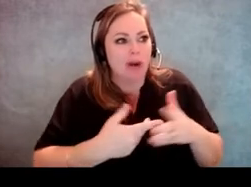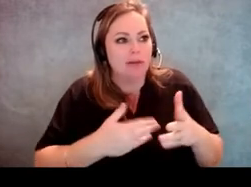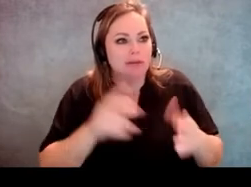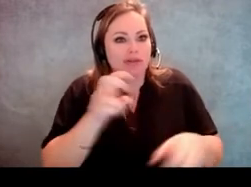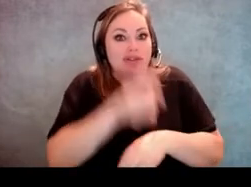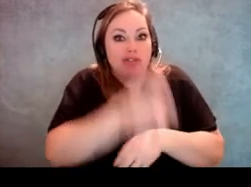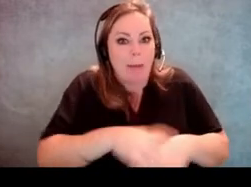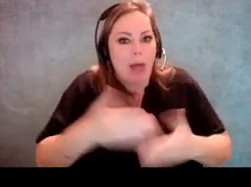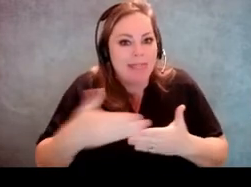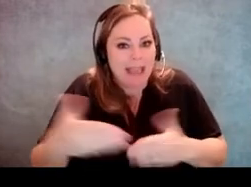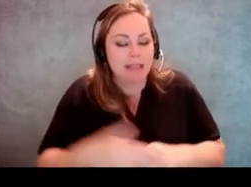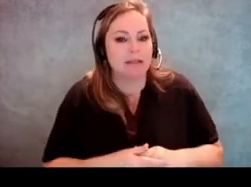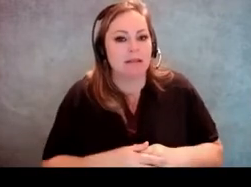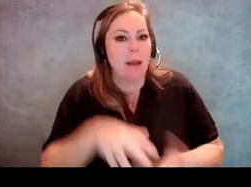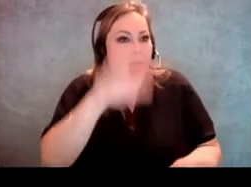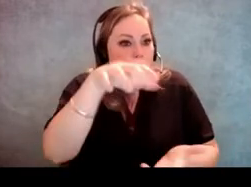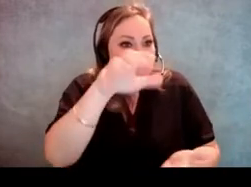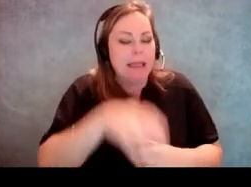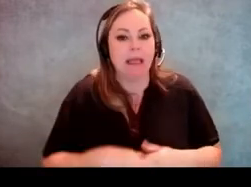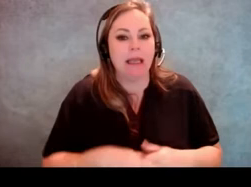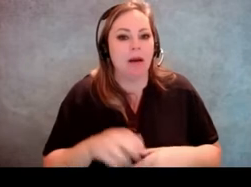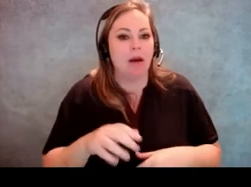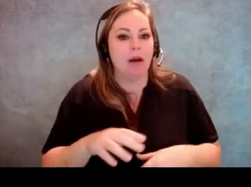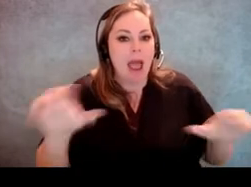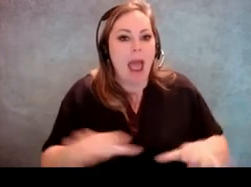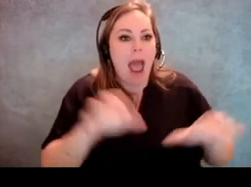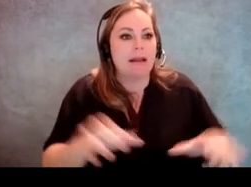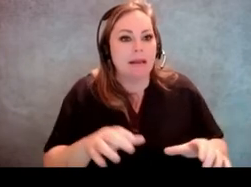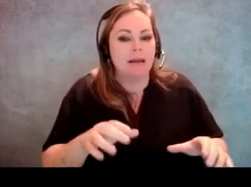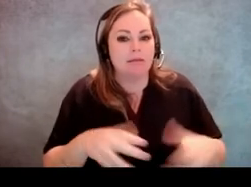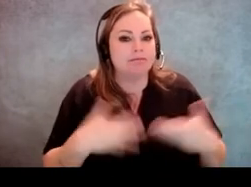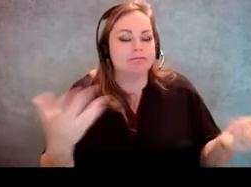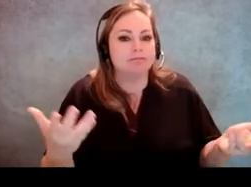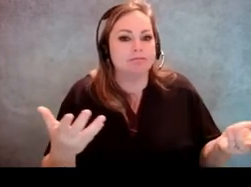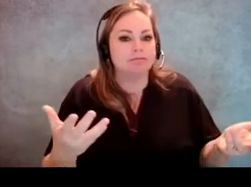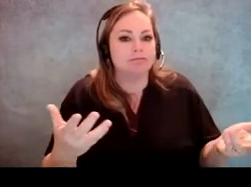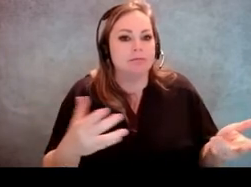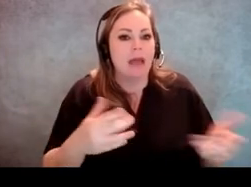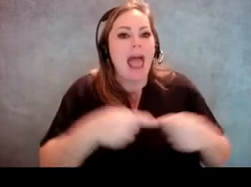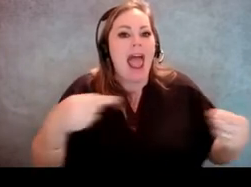on things or barking or acting antisocial? [Molly Broadway] Well,